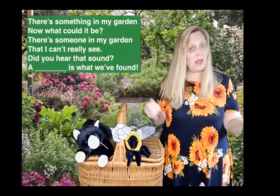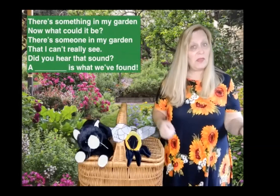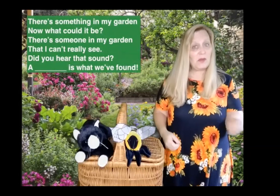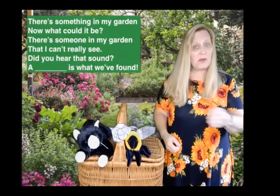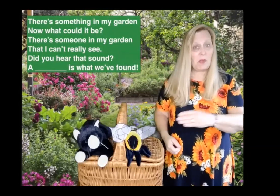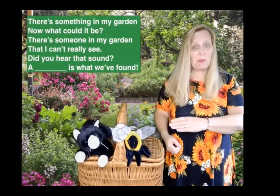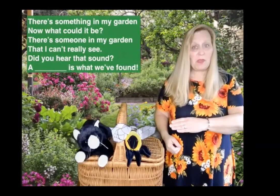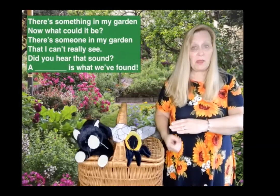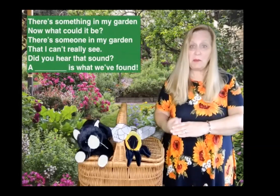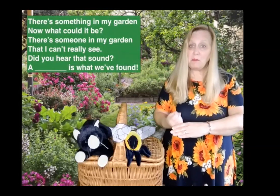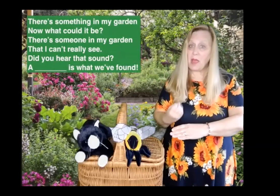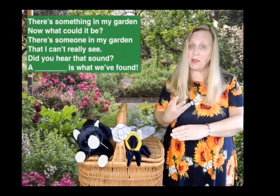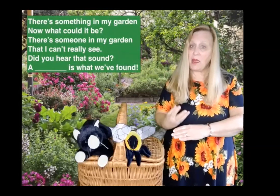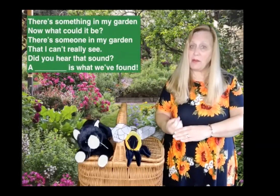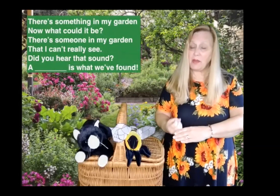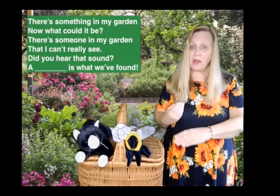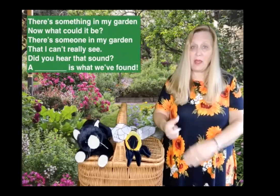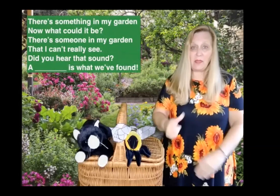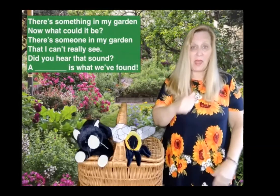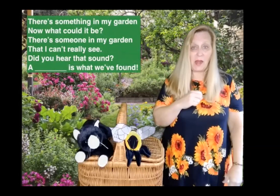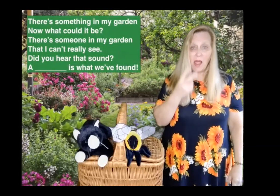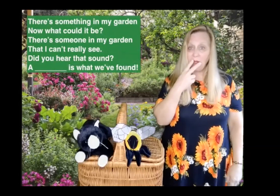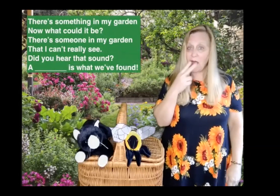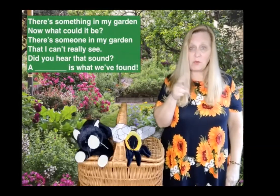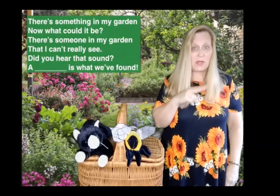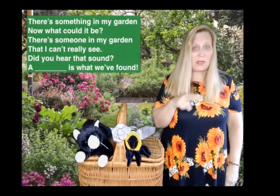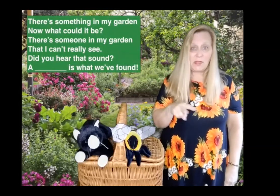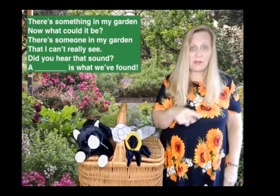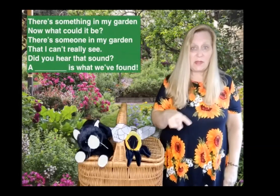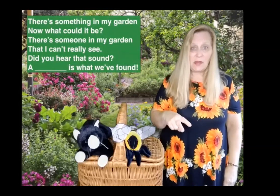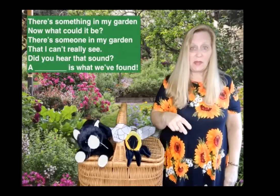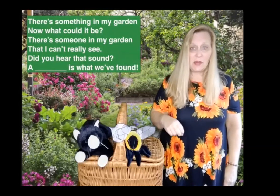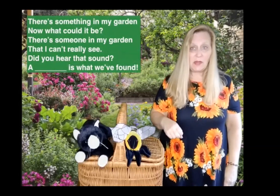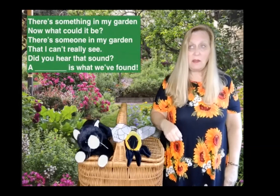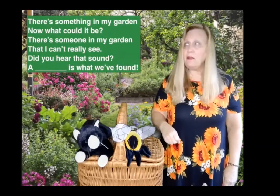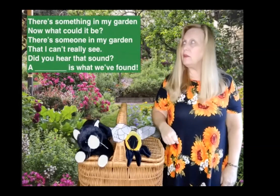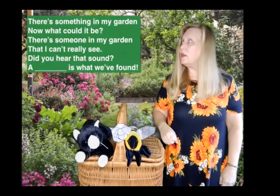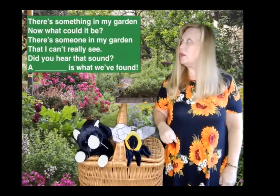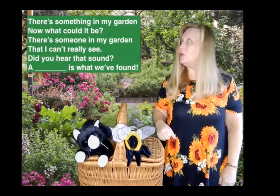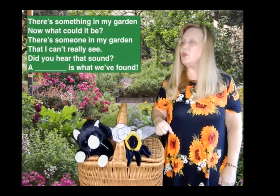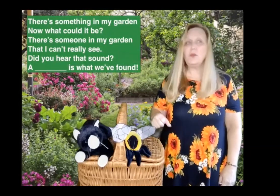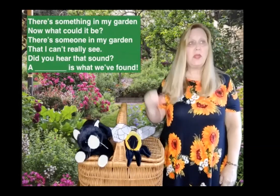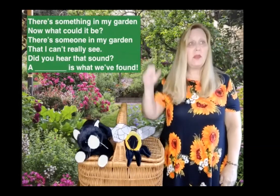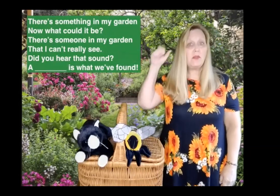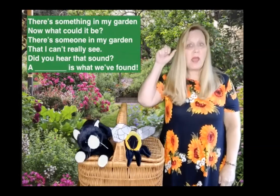There's something in my garden, that I can't really see. Did you hear that sound?